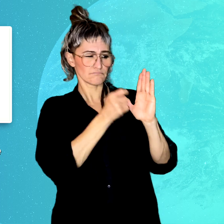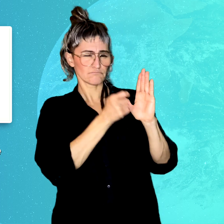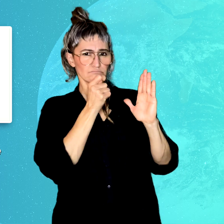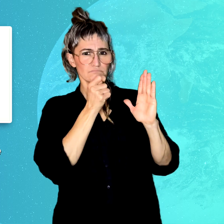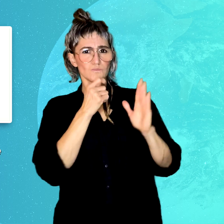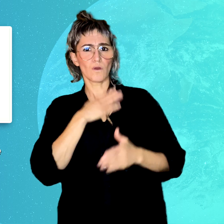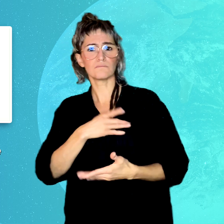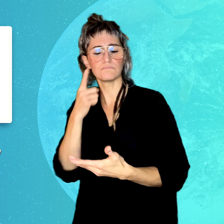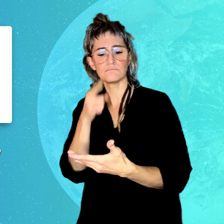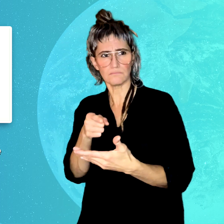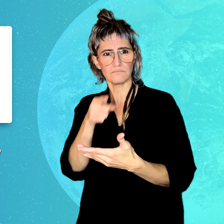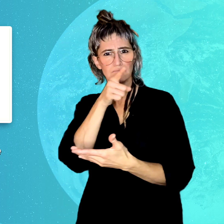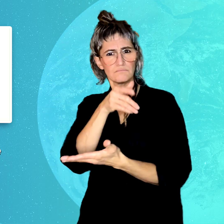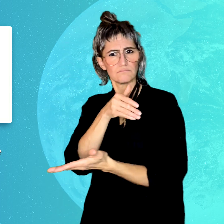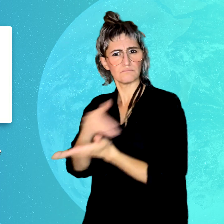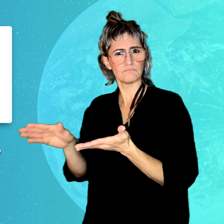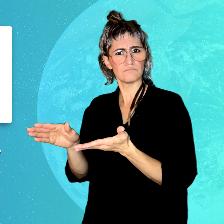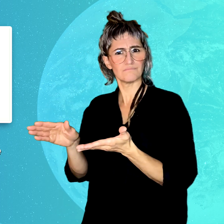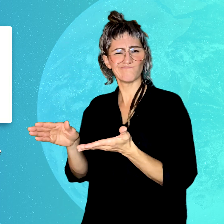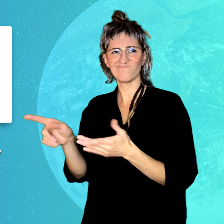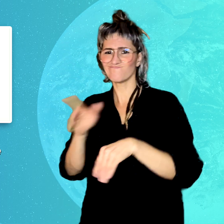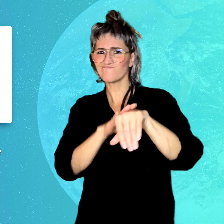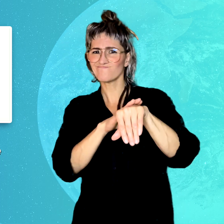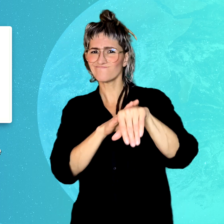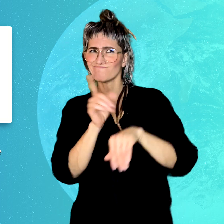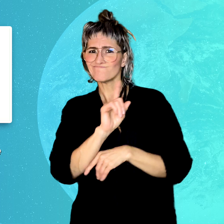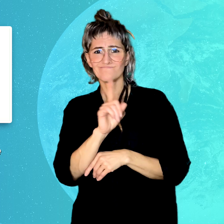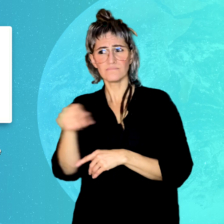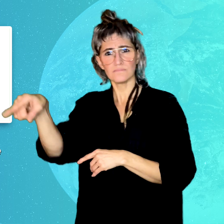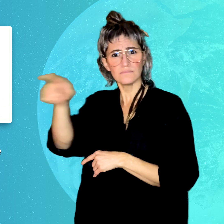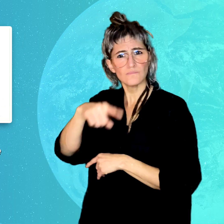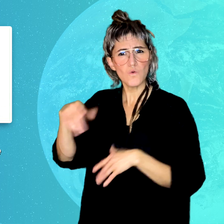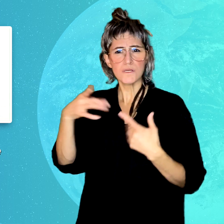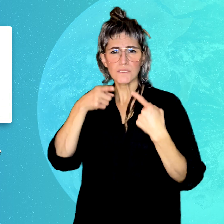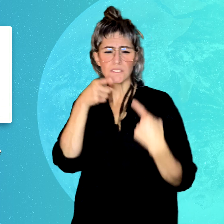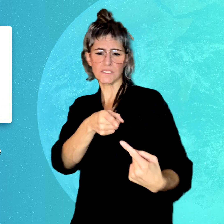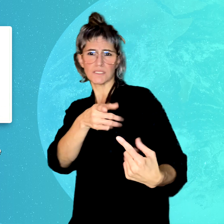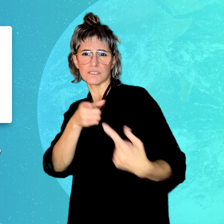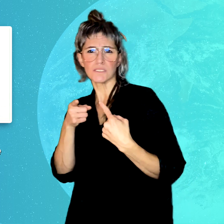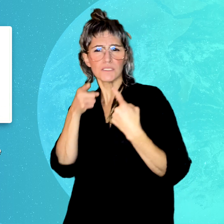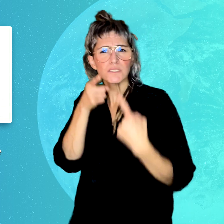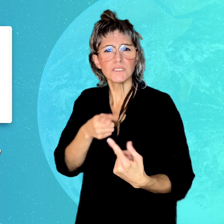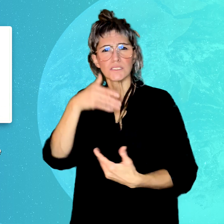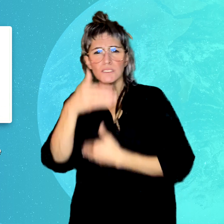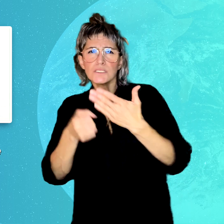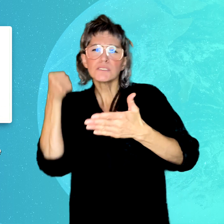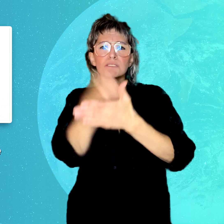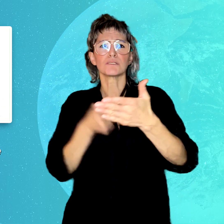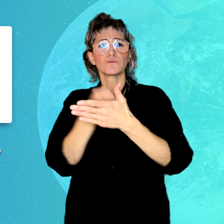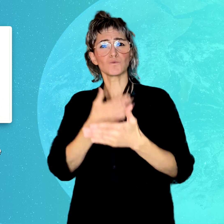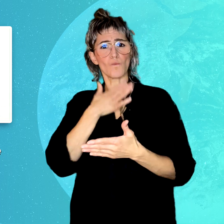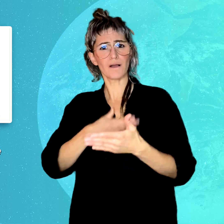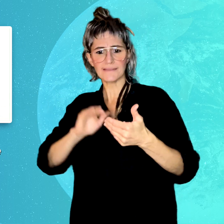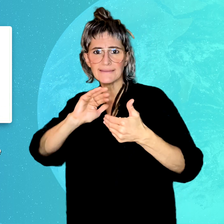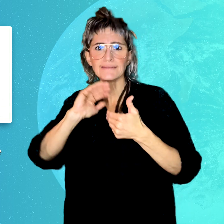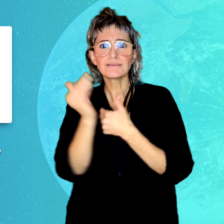response, underscoring the ongoing struggle for equal access